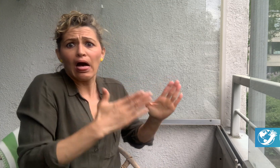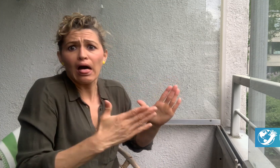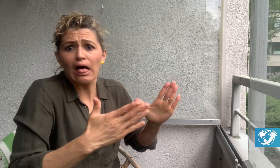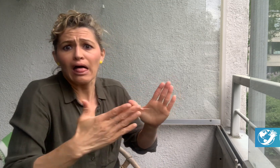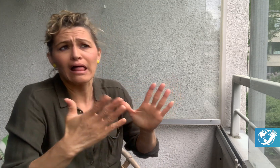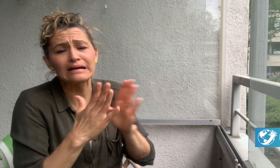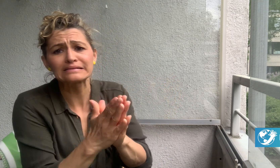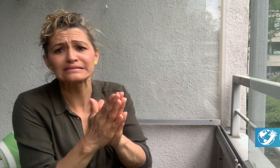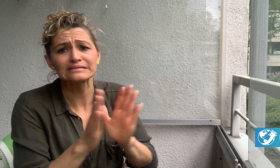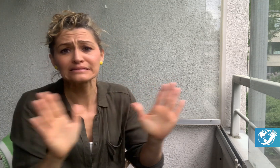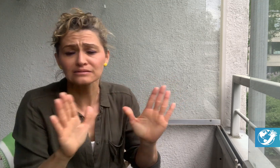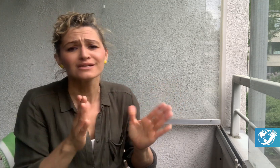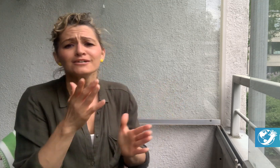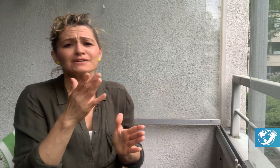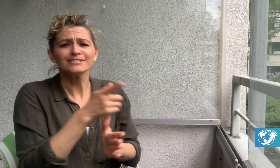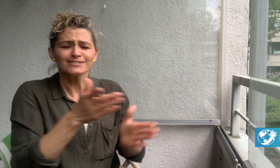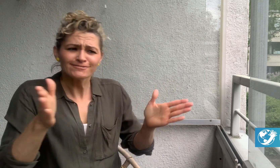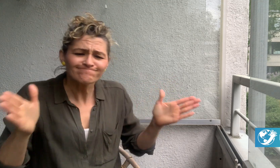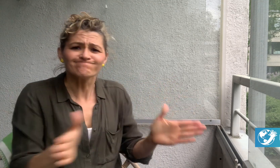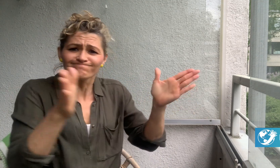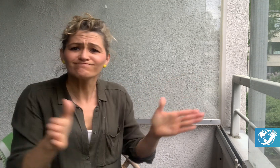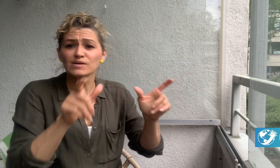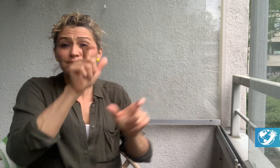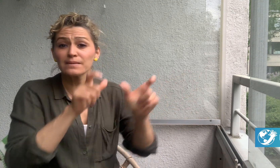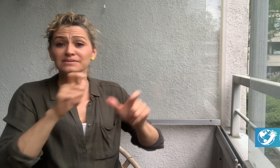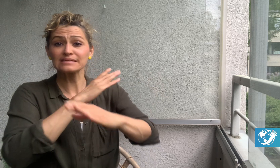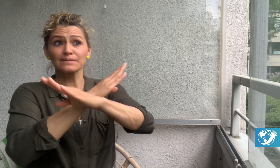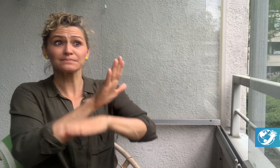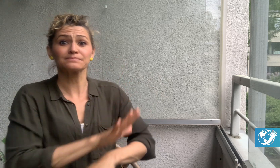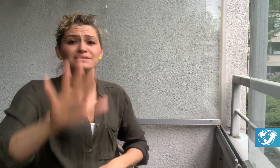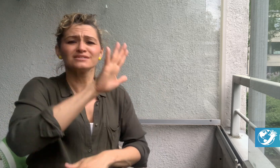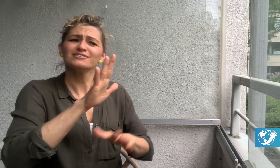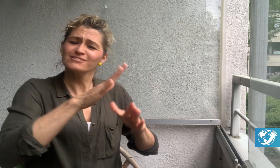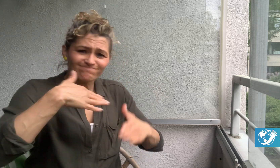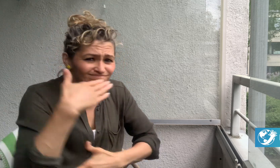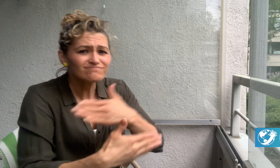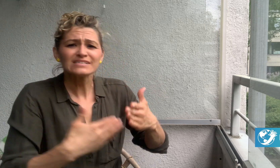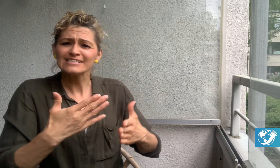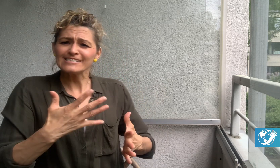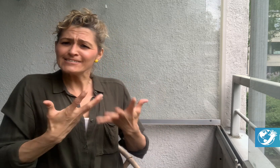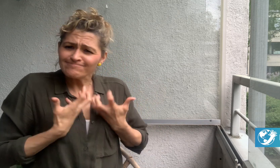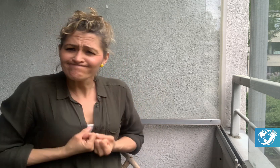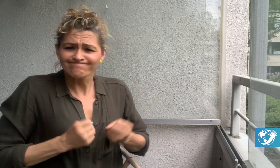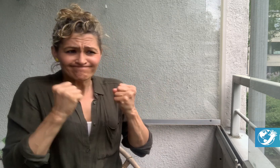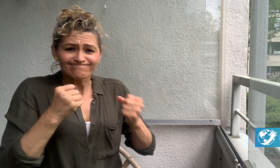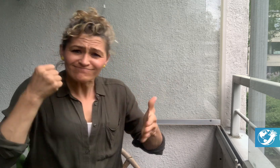pandemic will not delay their work and have urged people